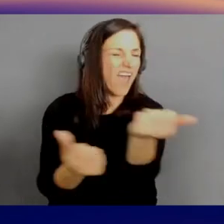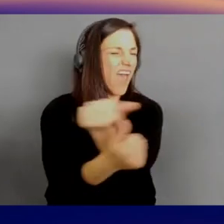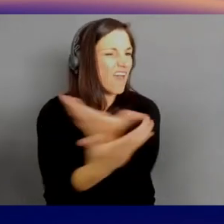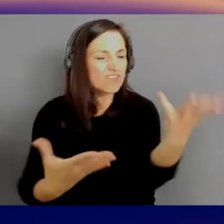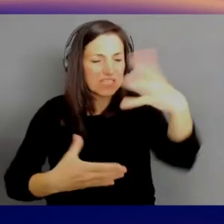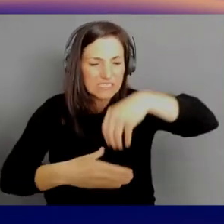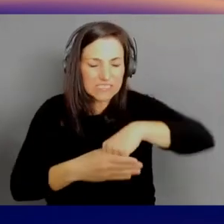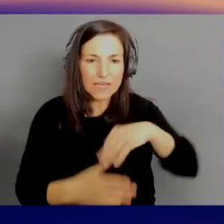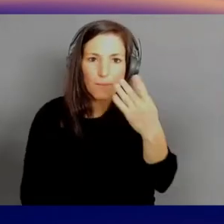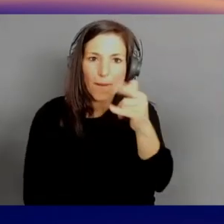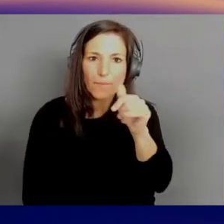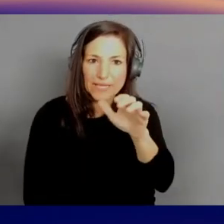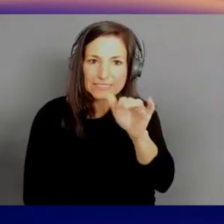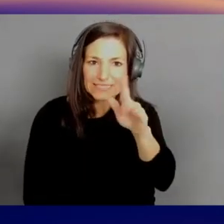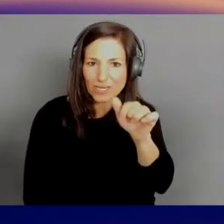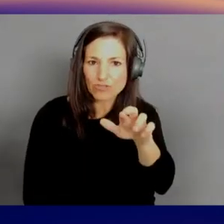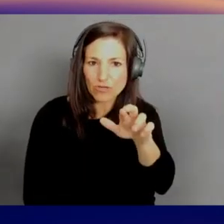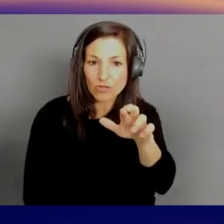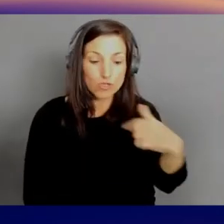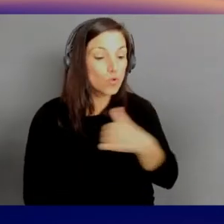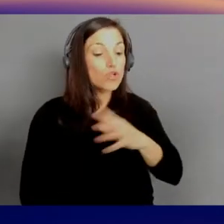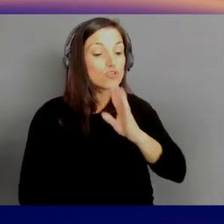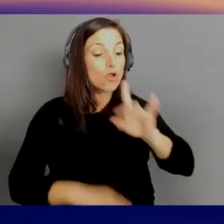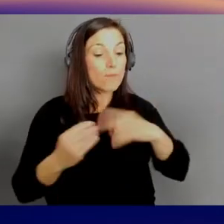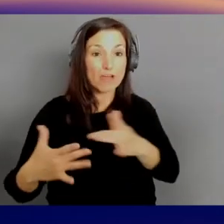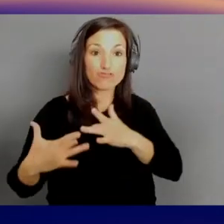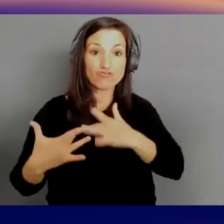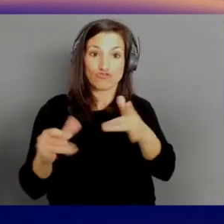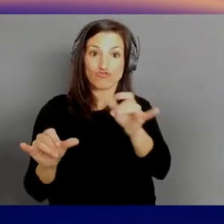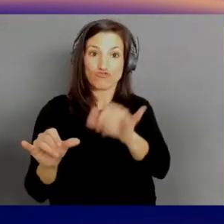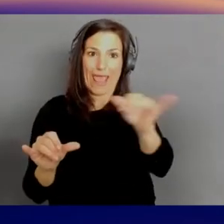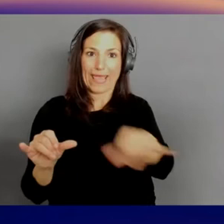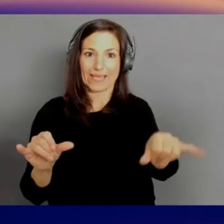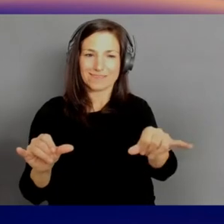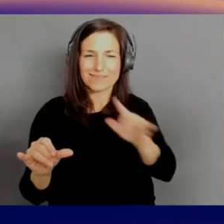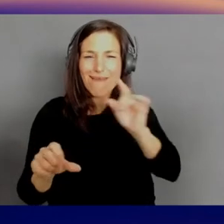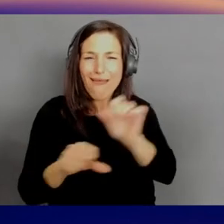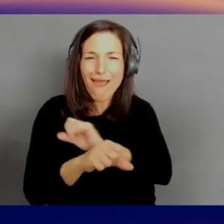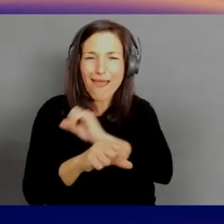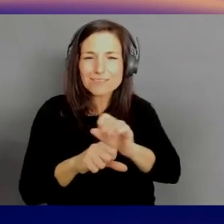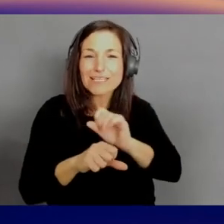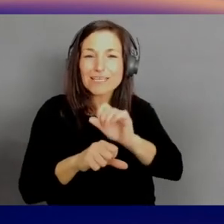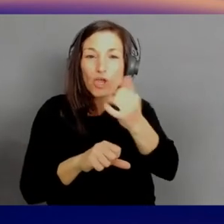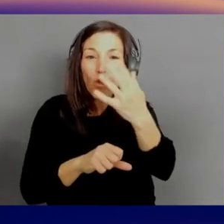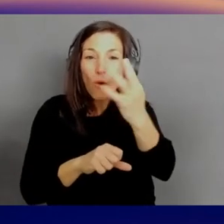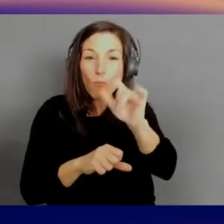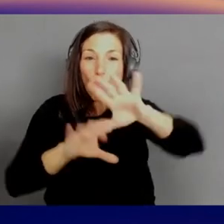that we're gonna talk about, they are actually global trends that affect all industries. And we have a slide up,